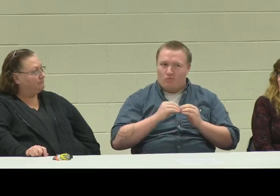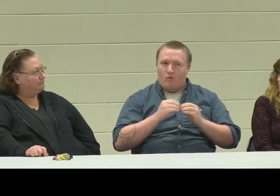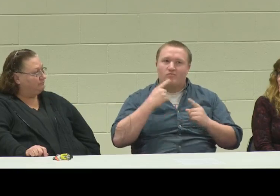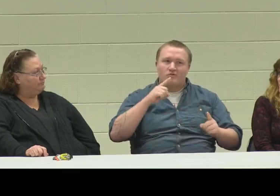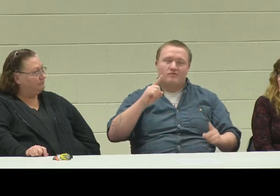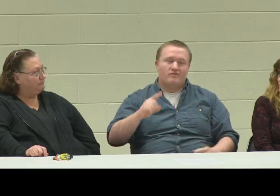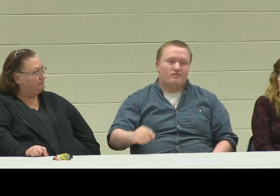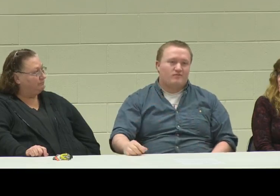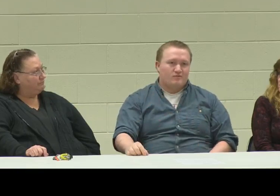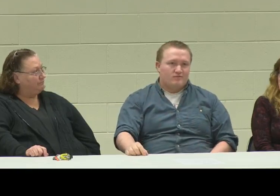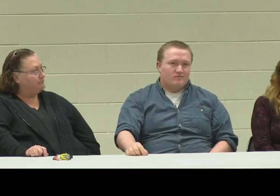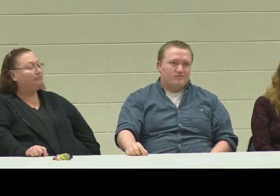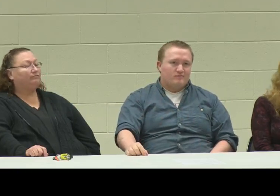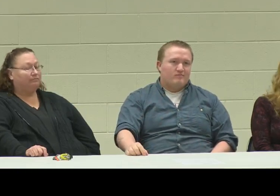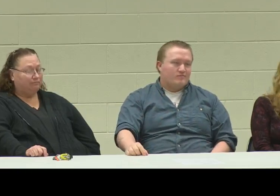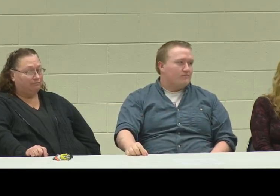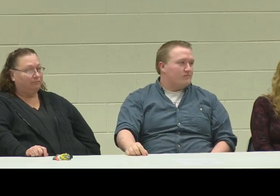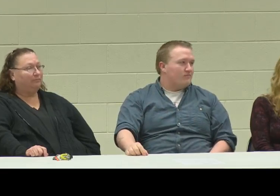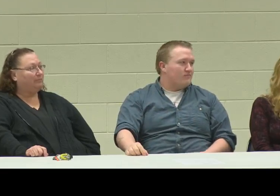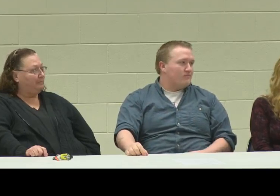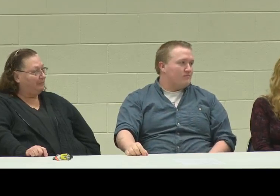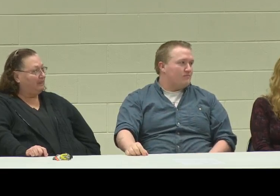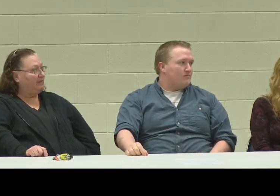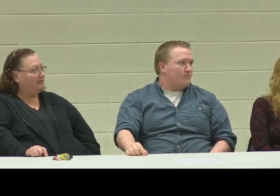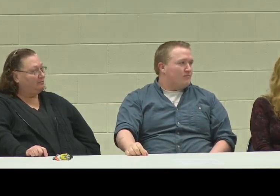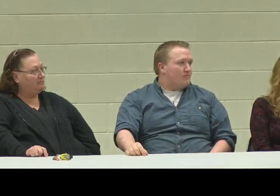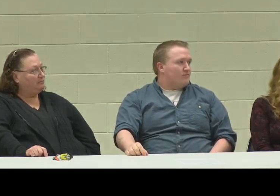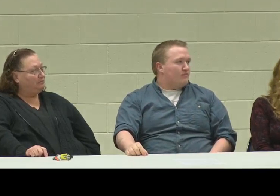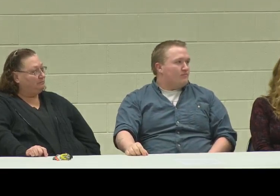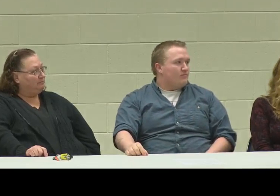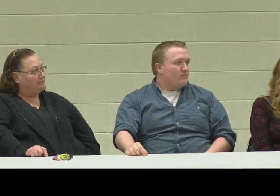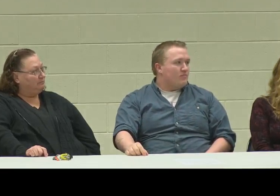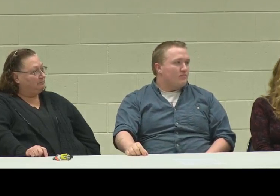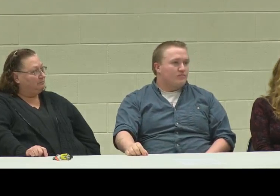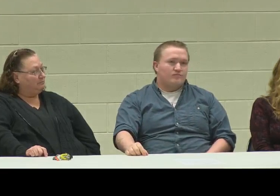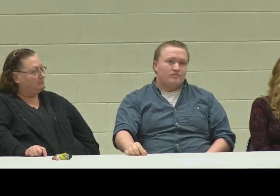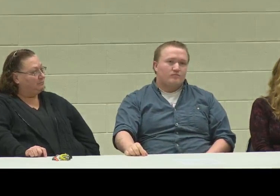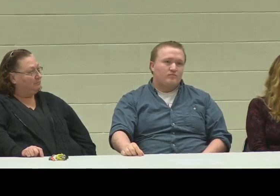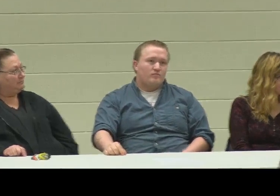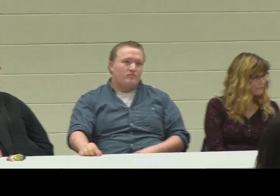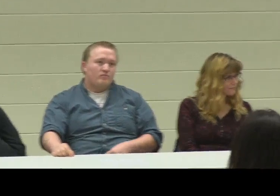but I'm starting on that road to success. Are there any recommendations that you would give